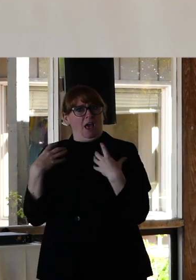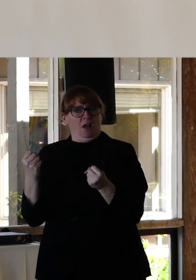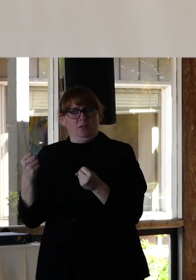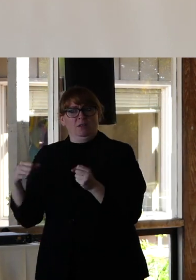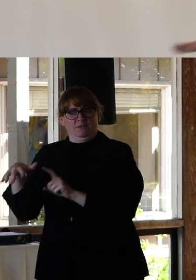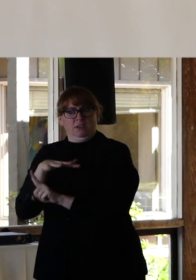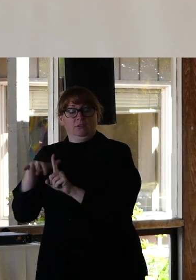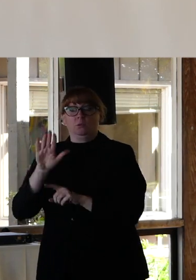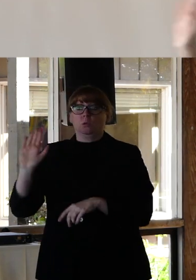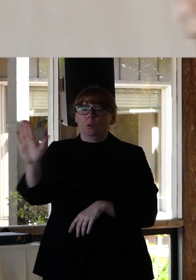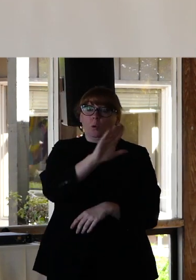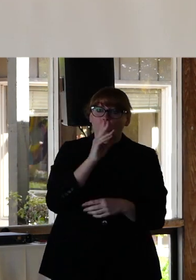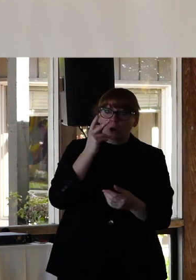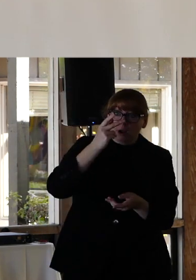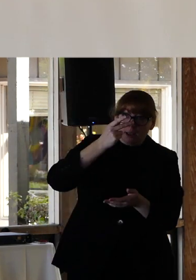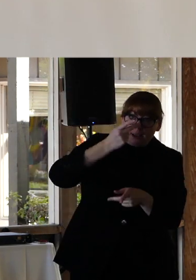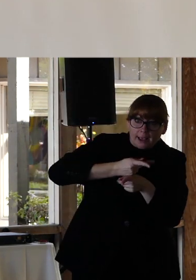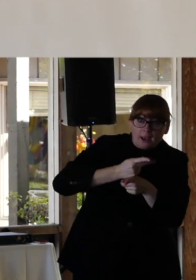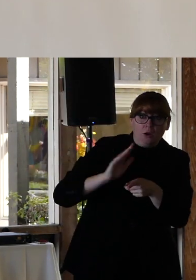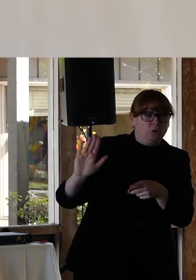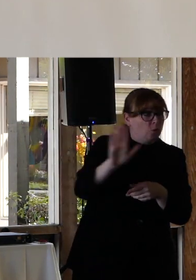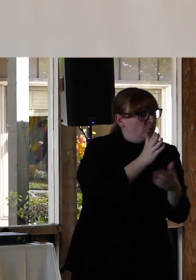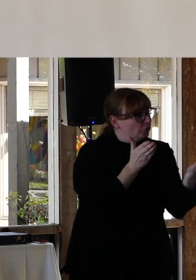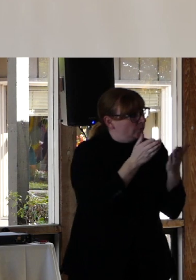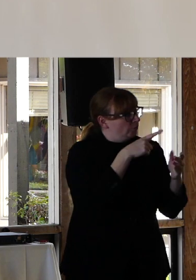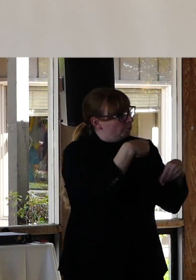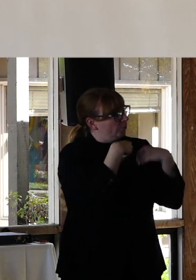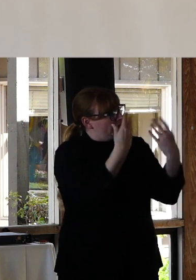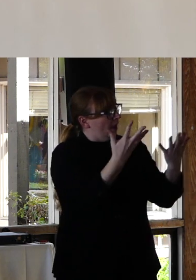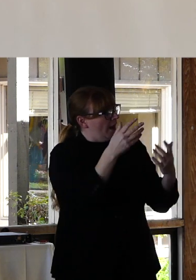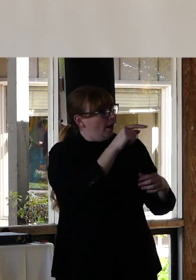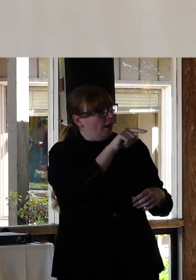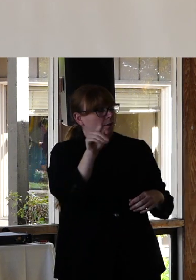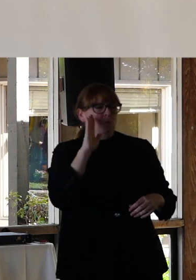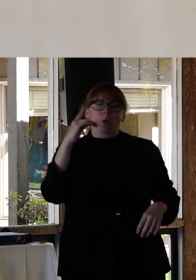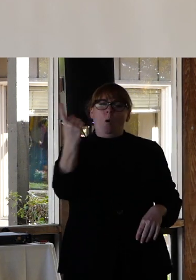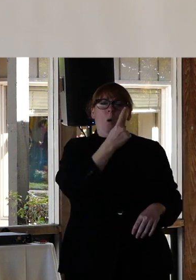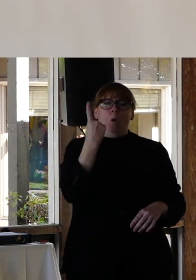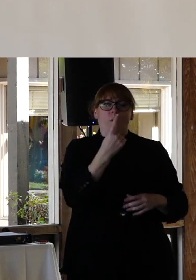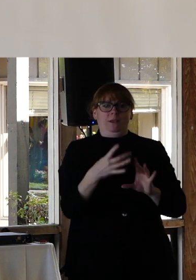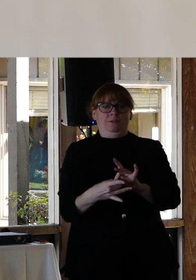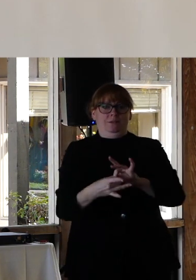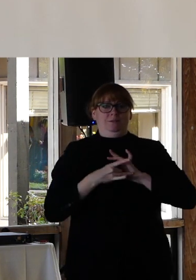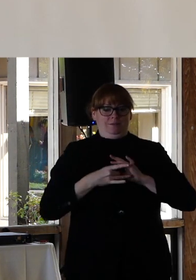support that you can provide will always reflect your commitment to equity